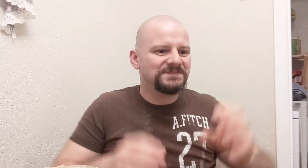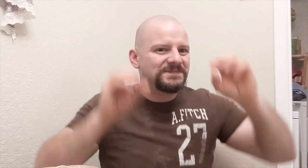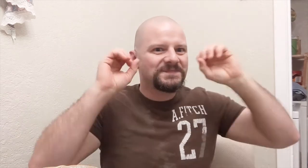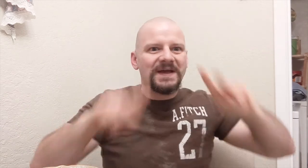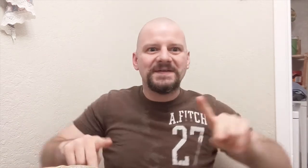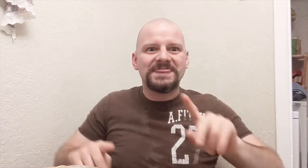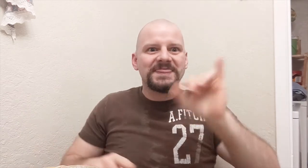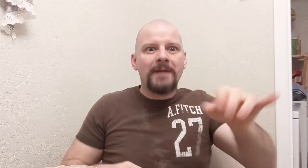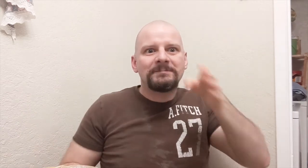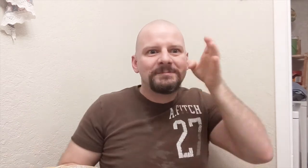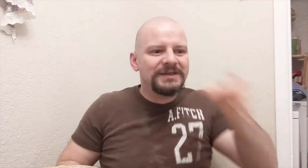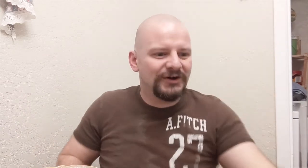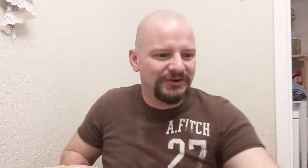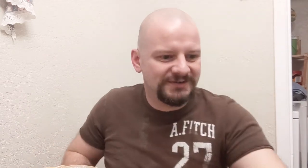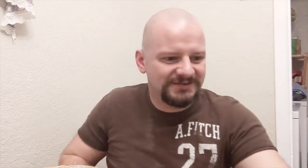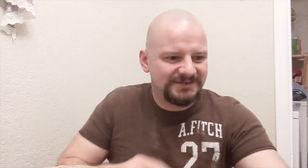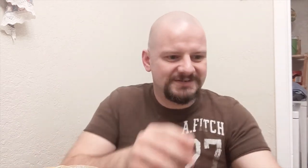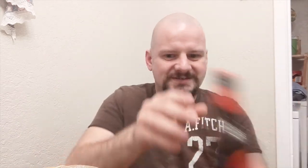That beer...